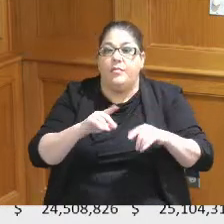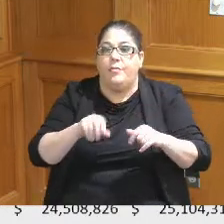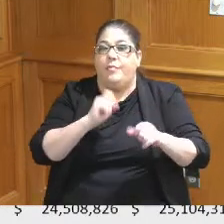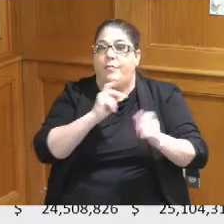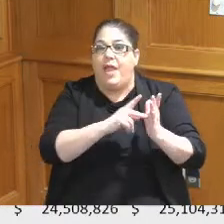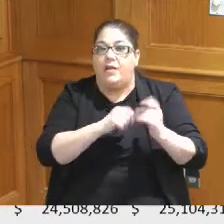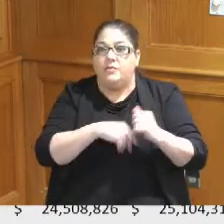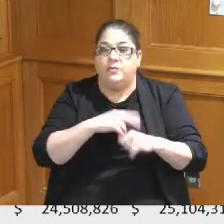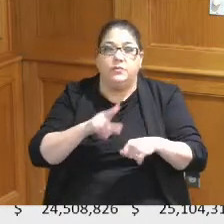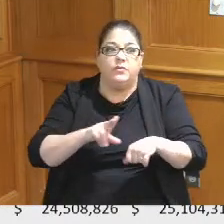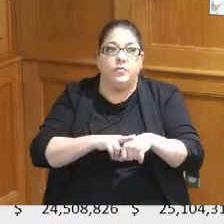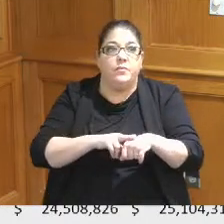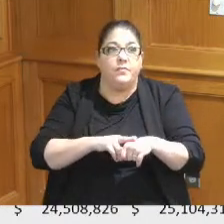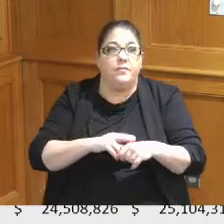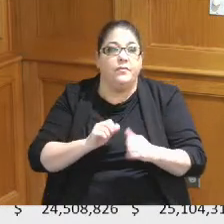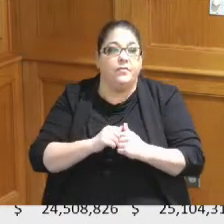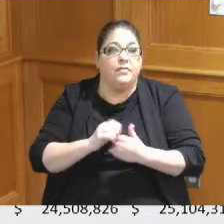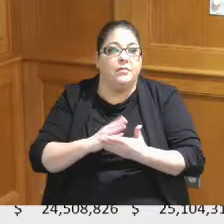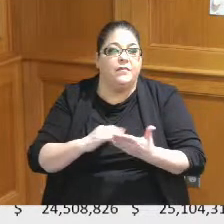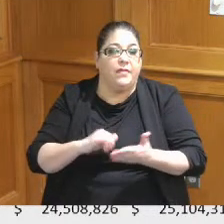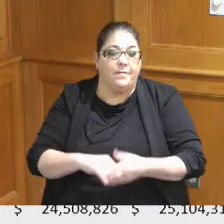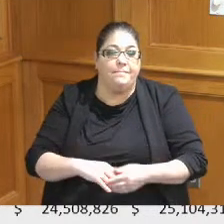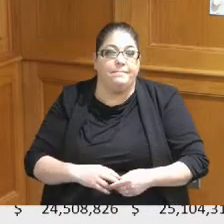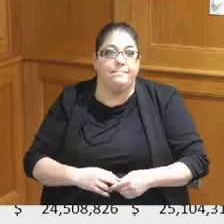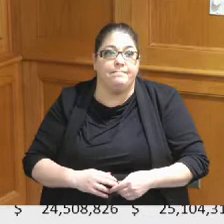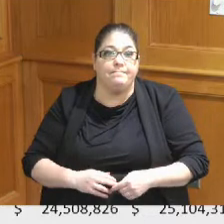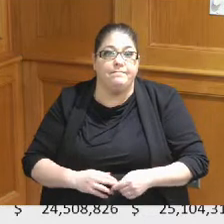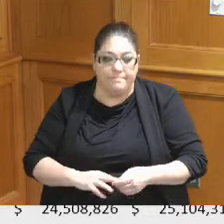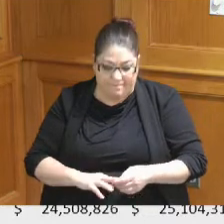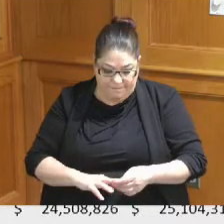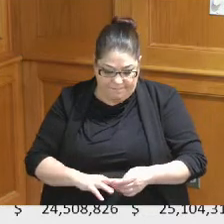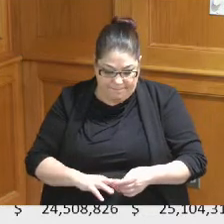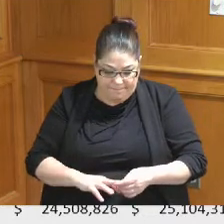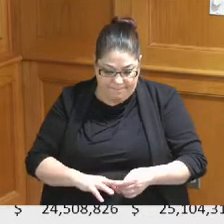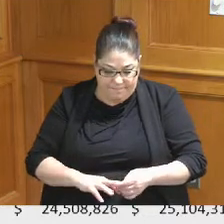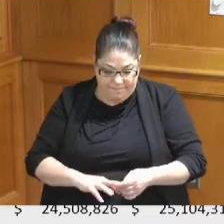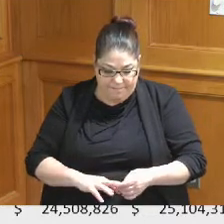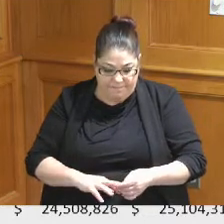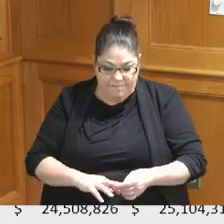we were in some of our previous years so Leslie if you get the next slide